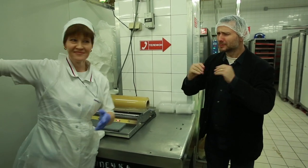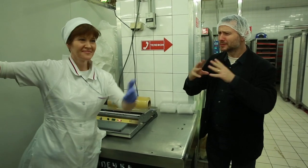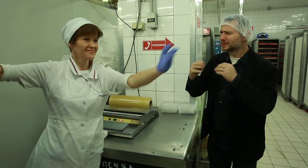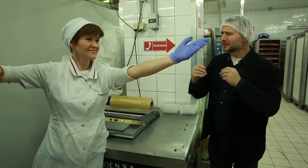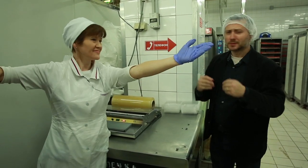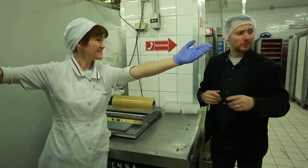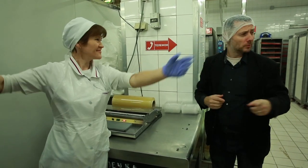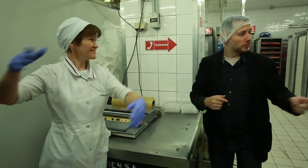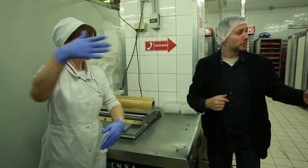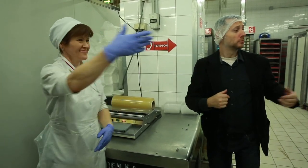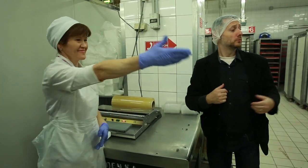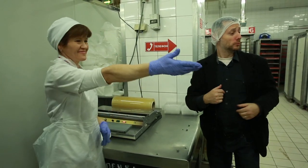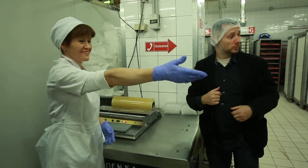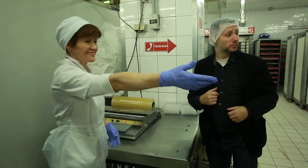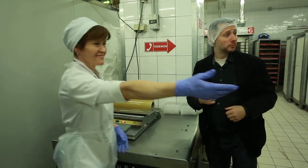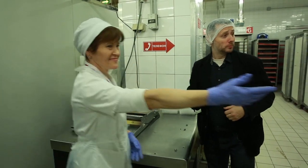Baker: Yes, I bake all of these. *pointing